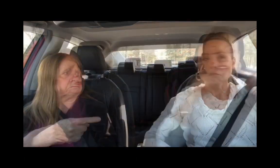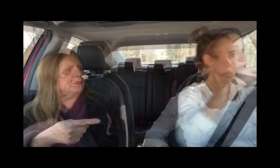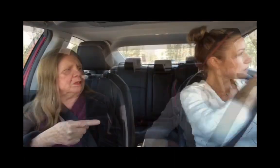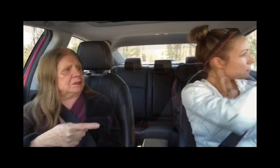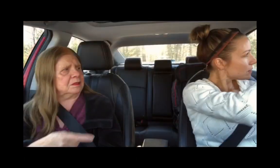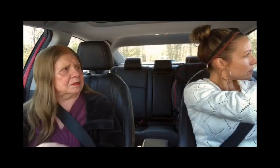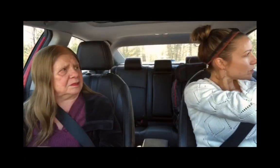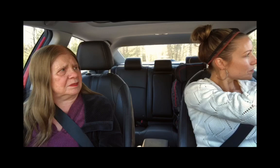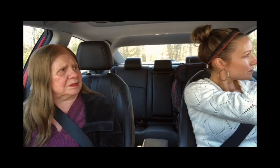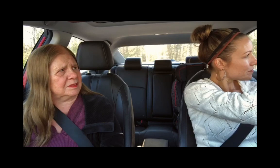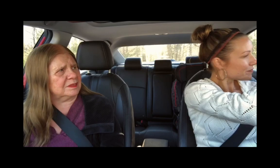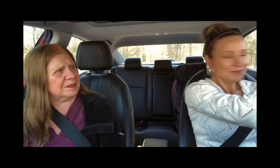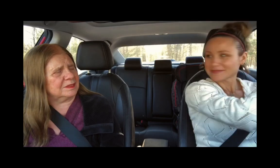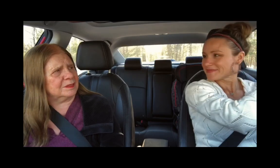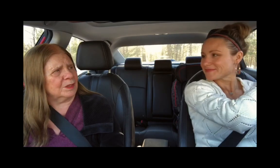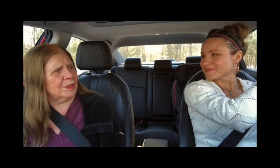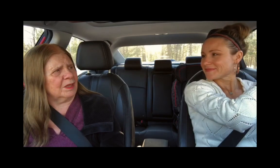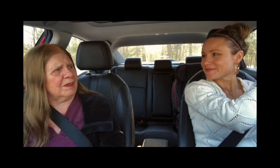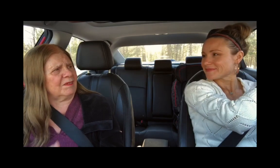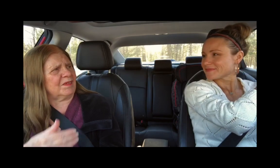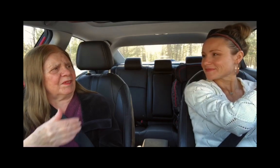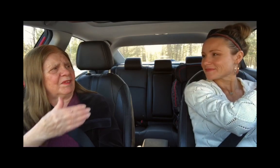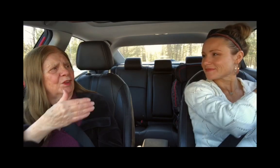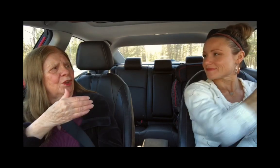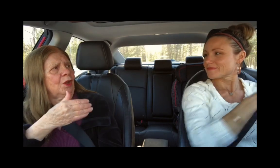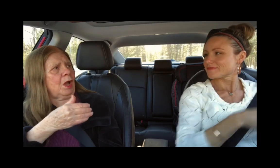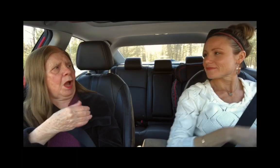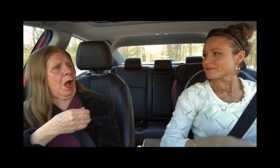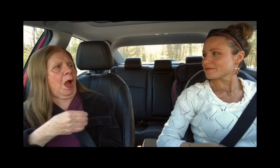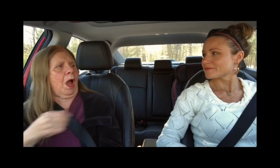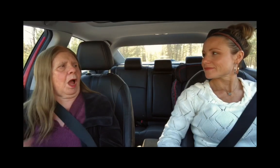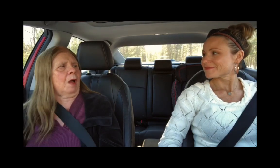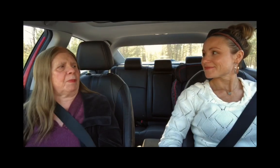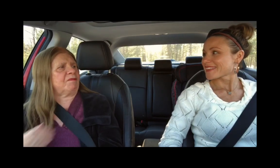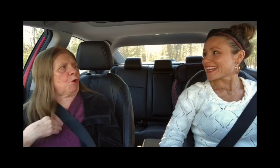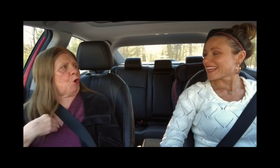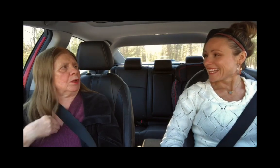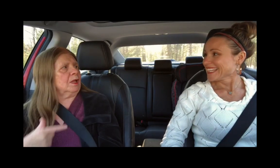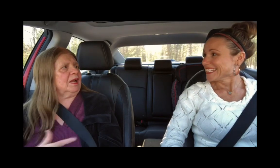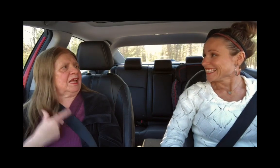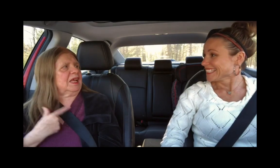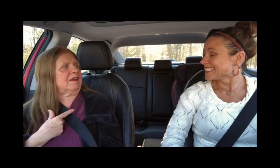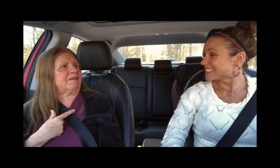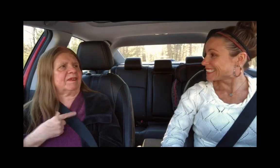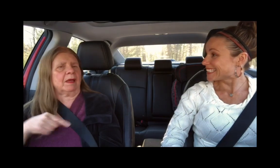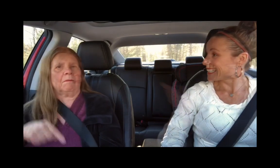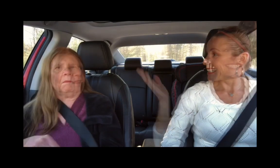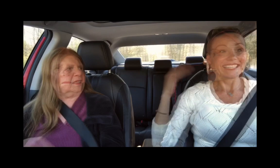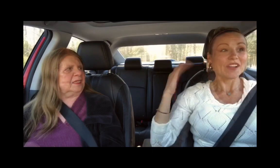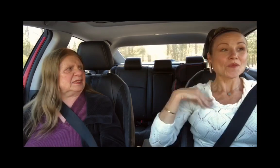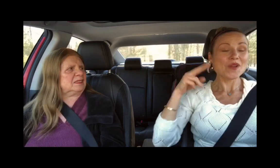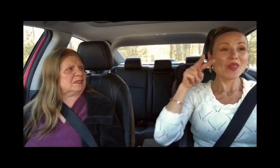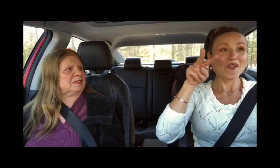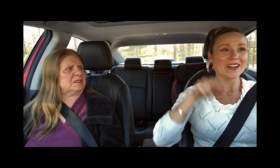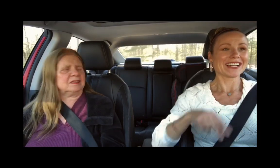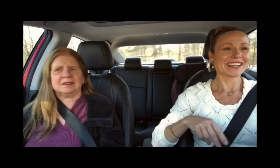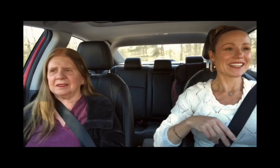(Pointing to the street sign of our old neighborhood) See that? I forgot... Oh, I used to live here before! Yes, let's go see!